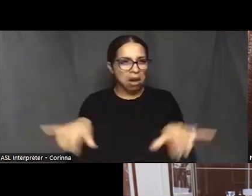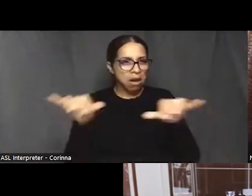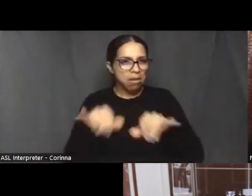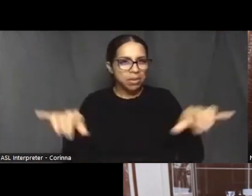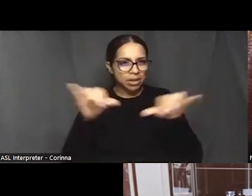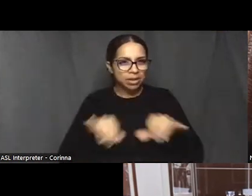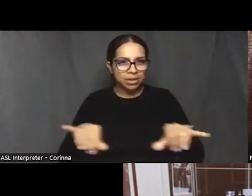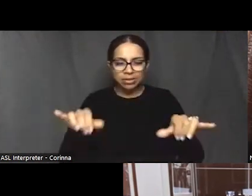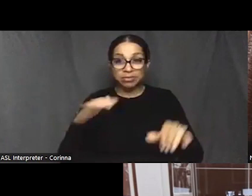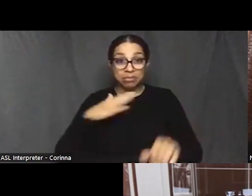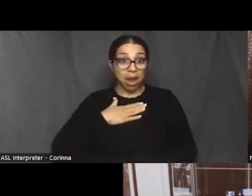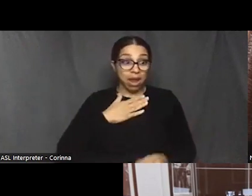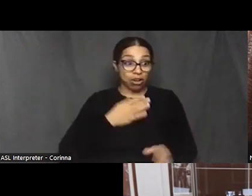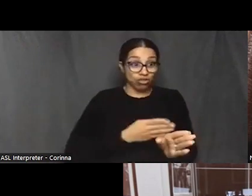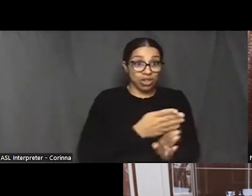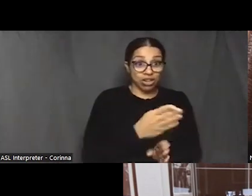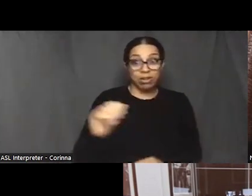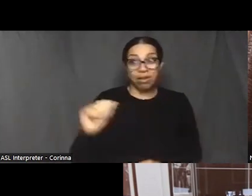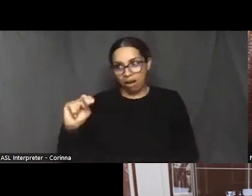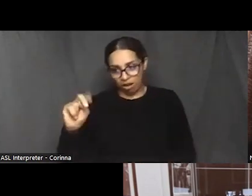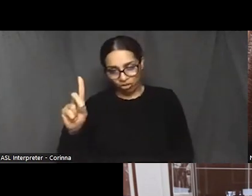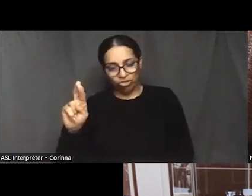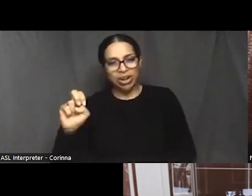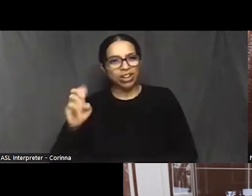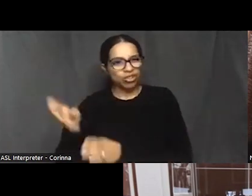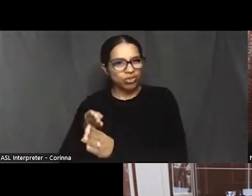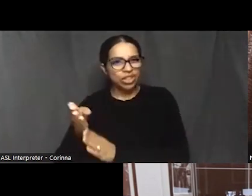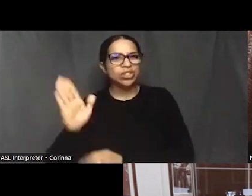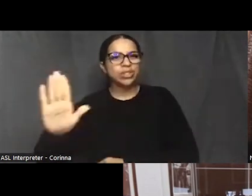We've all first film together was a film